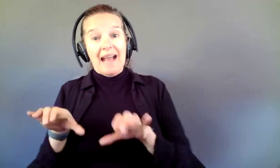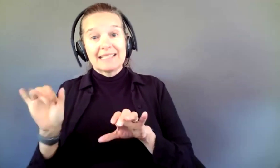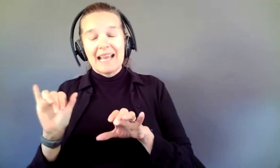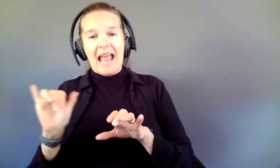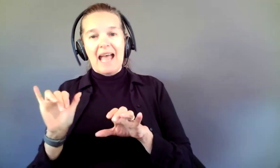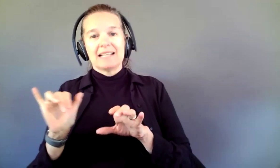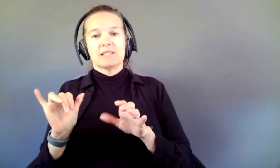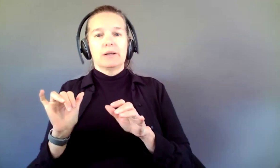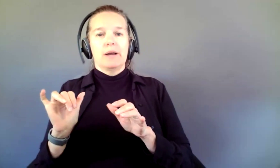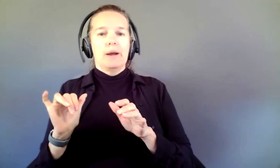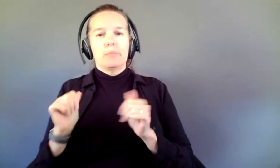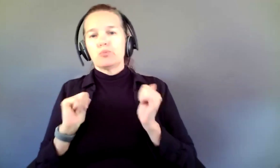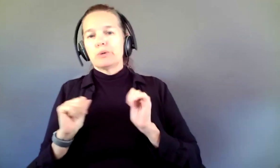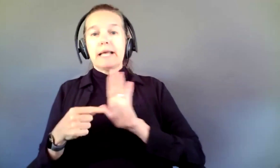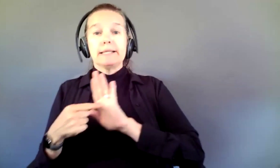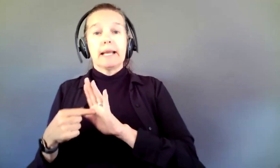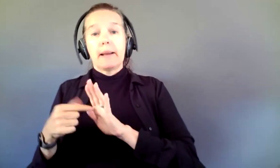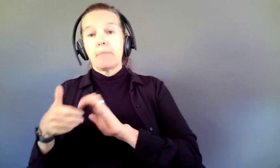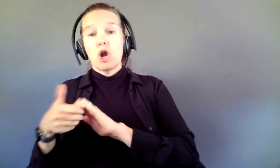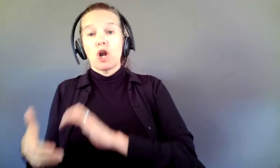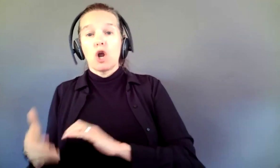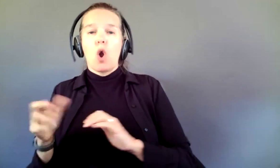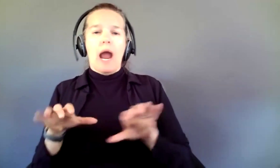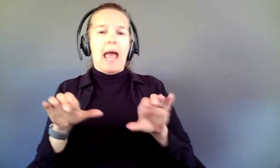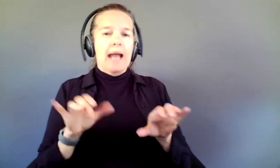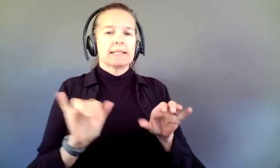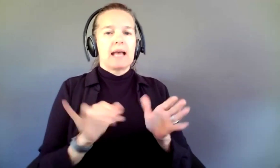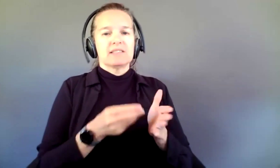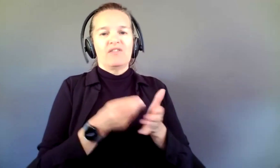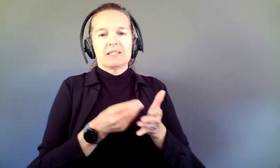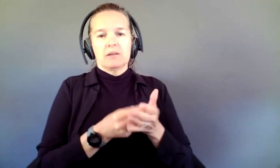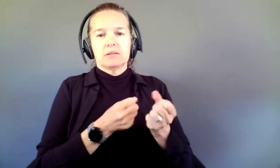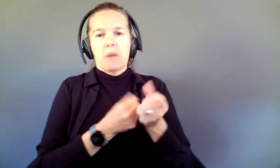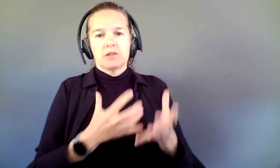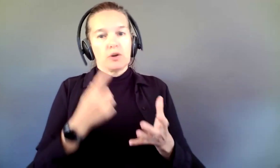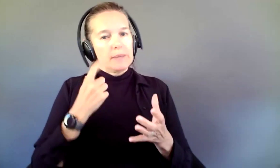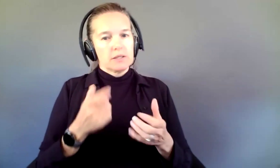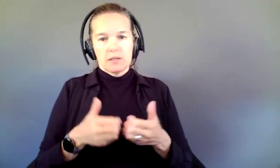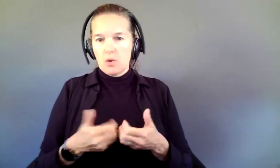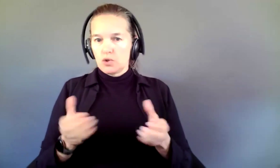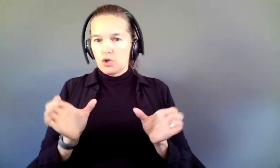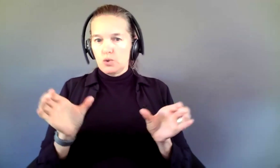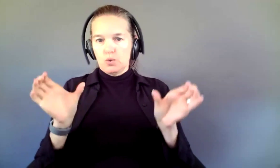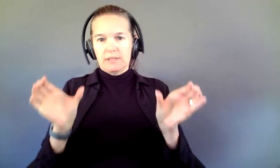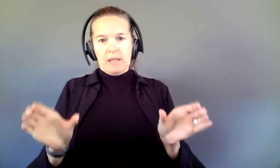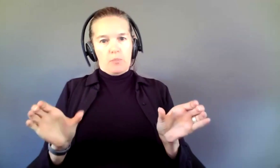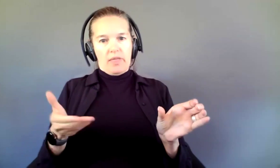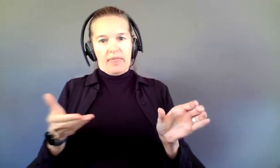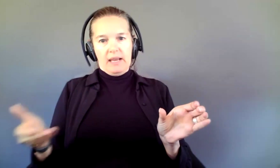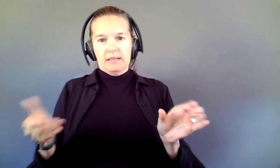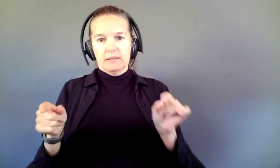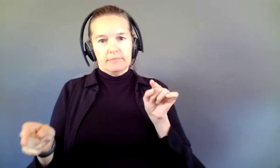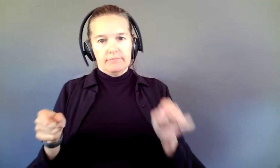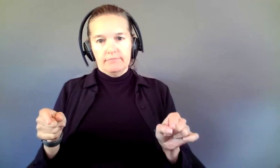they are acting as your fiscal sponsor. They are two different things, and that is ‑‑ we